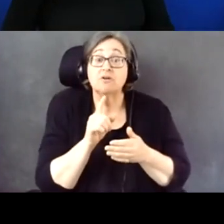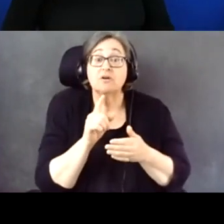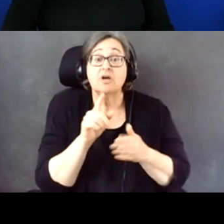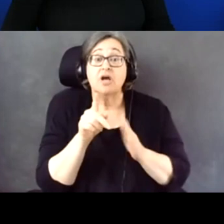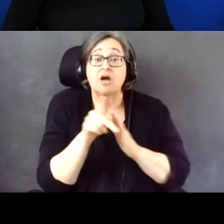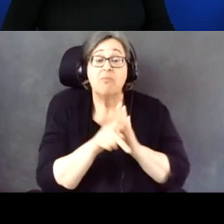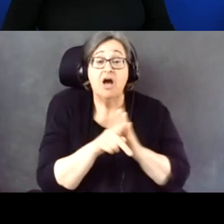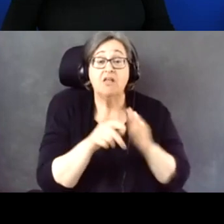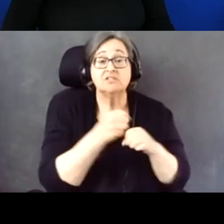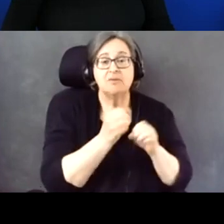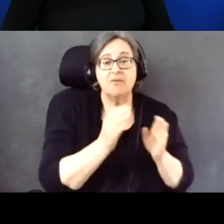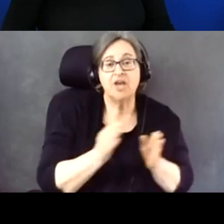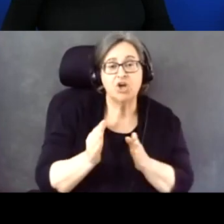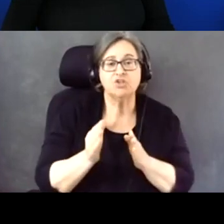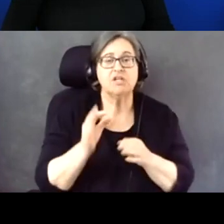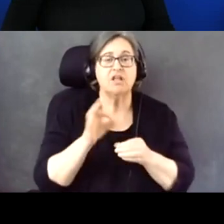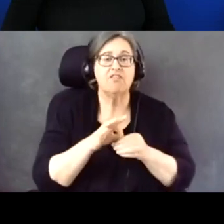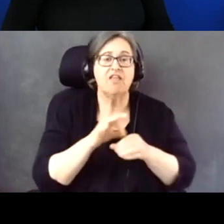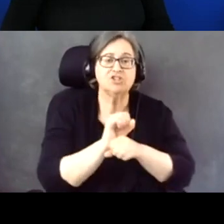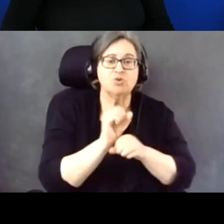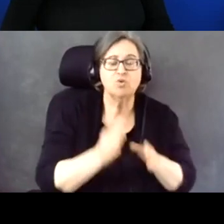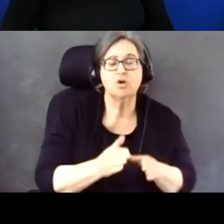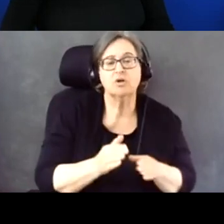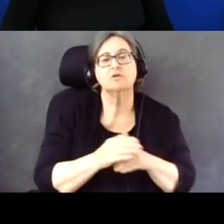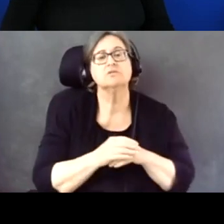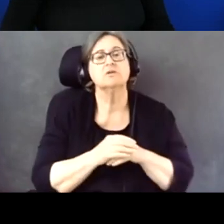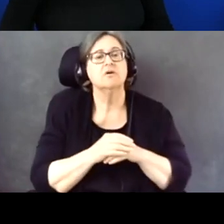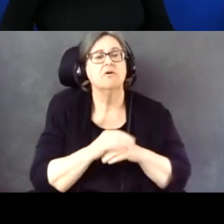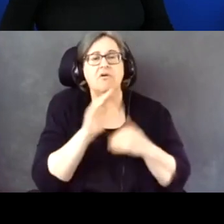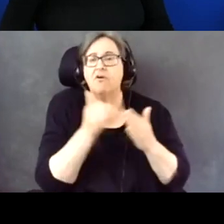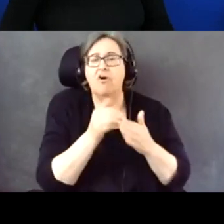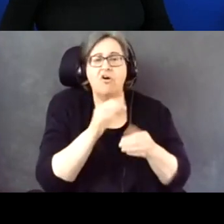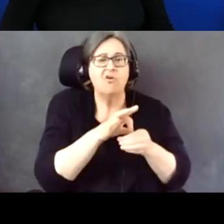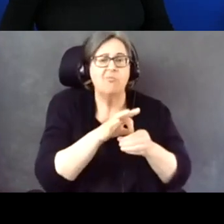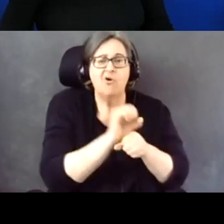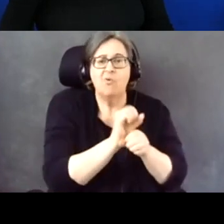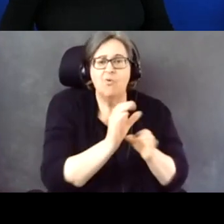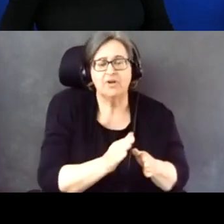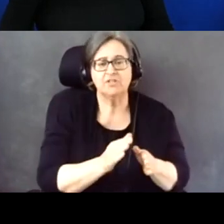election workers, poll-workers, et cetera are educated on the full accessibility requirements